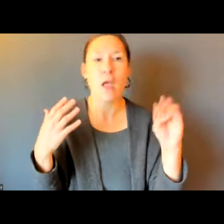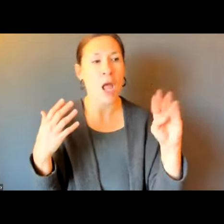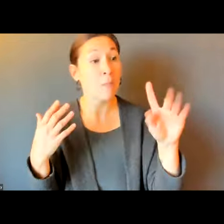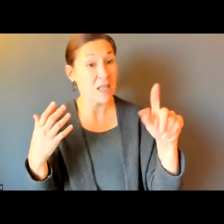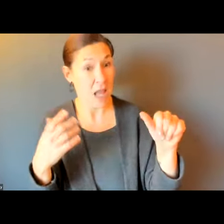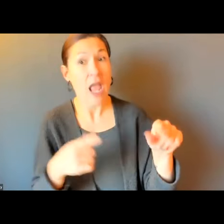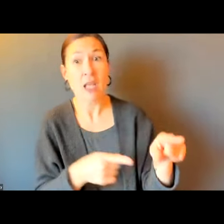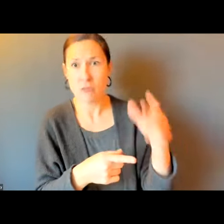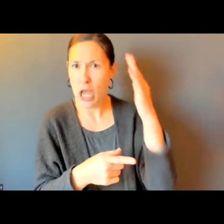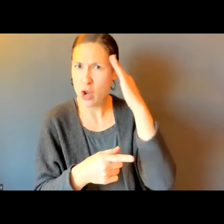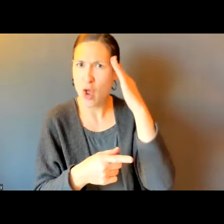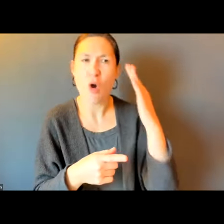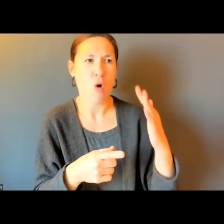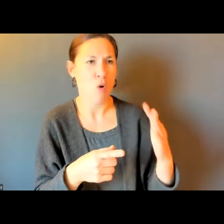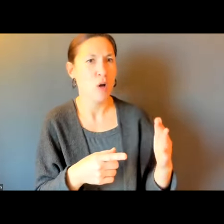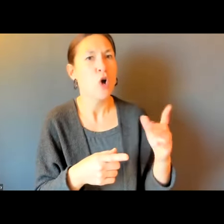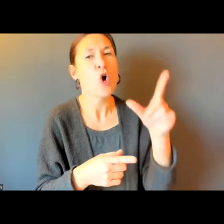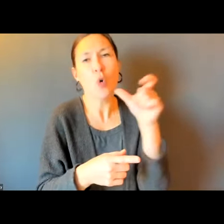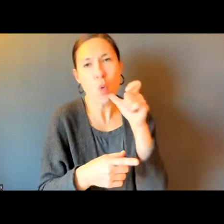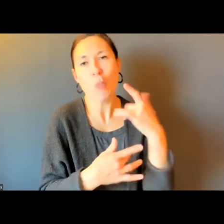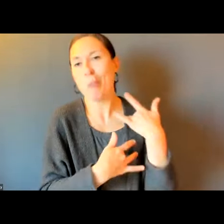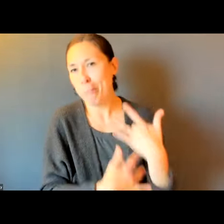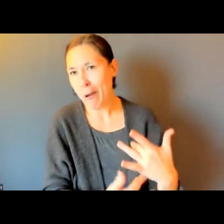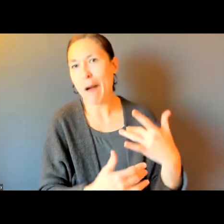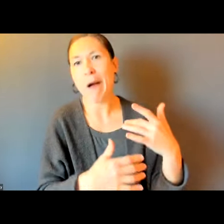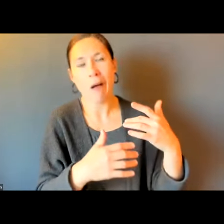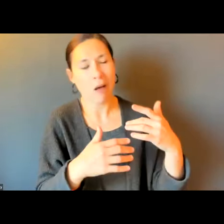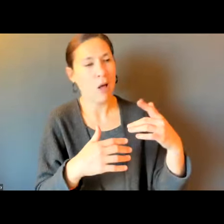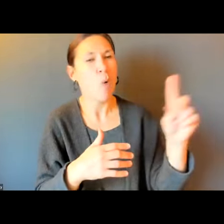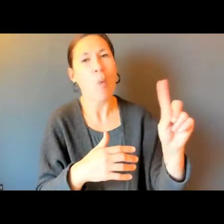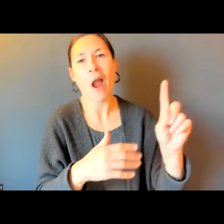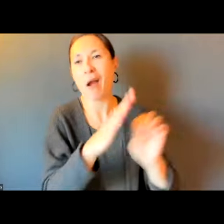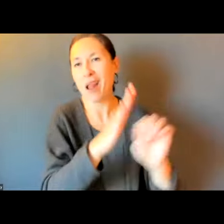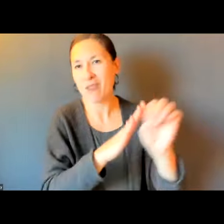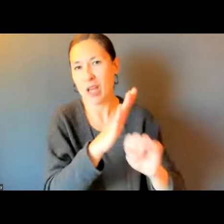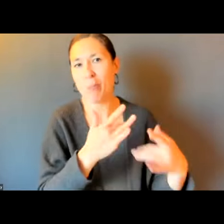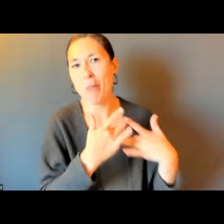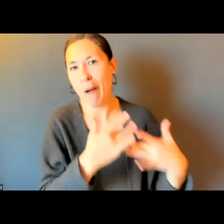OF THIS. FOR EXAMPLE, THE MBTA CAN IDENTIFY THE MAIN CULPRITS, THE